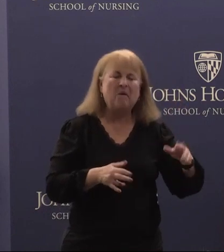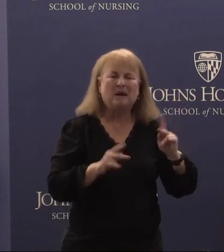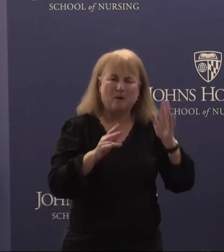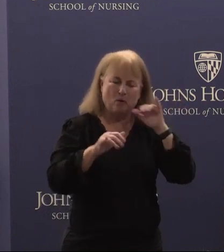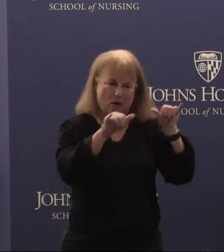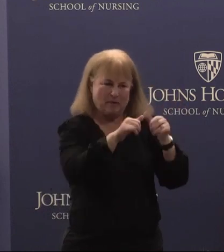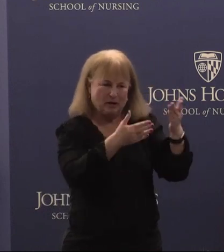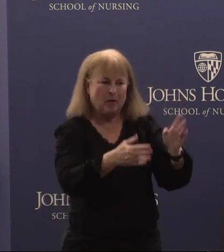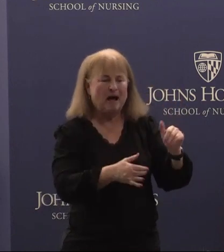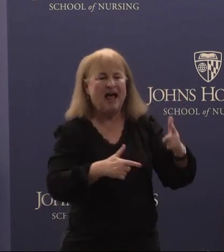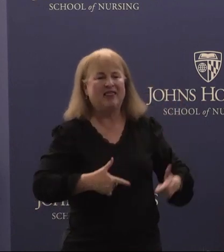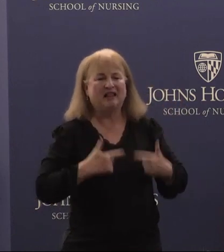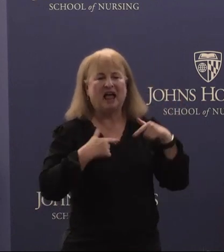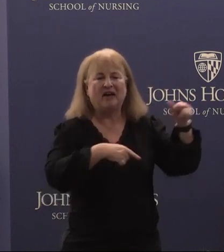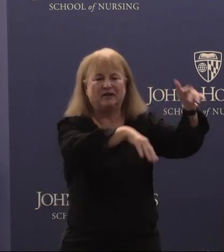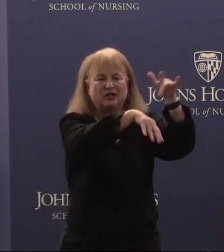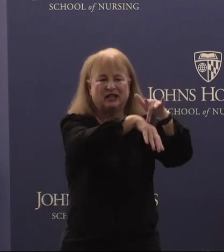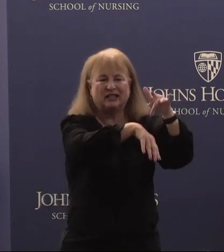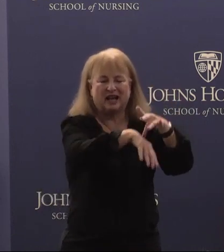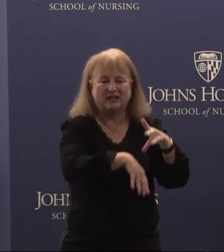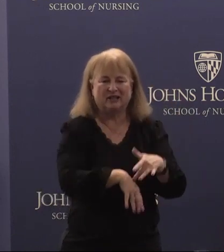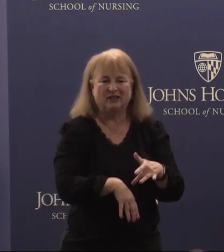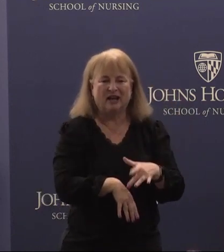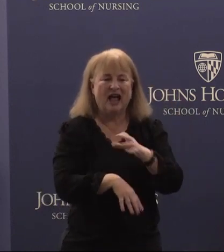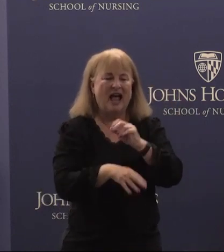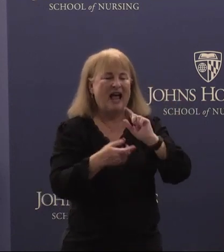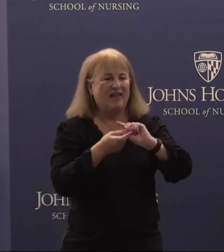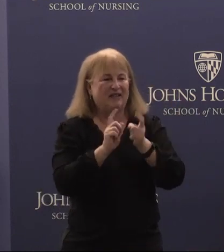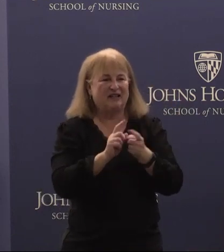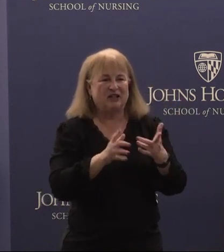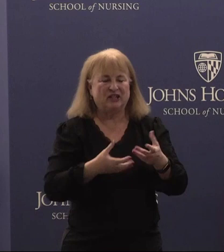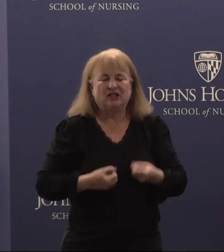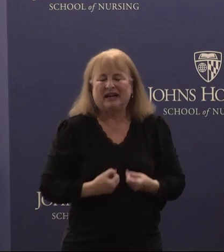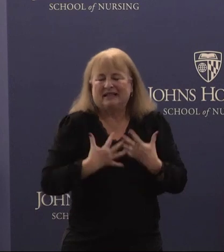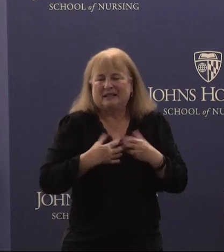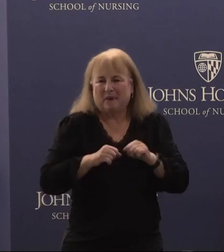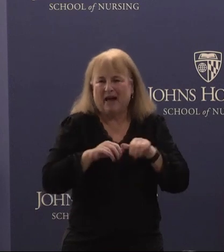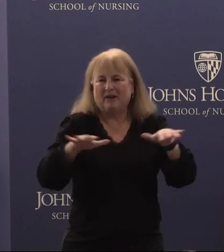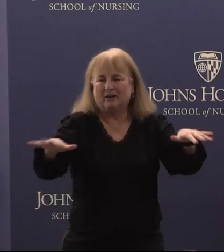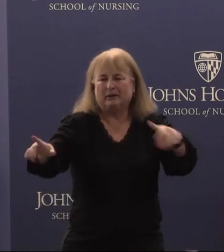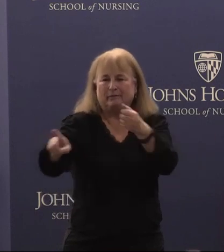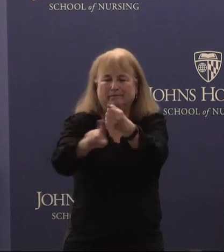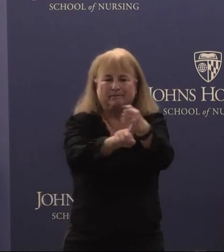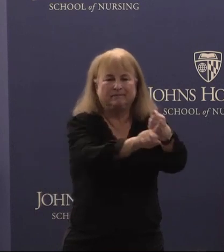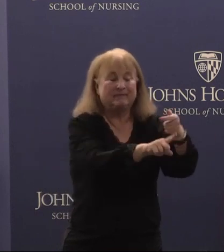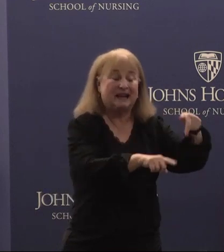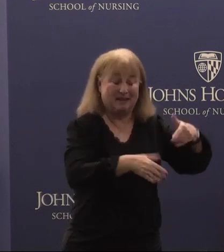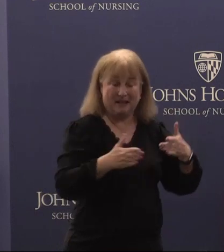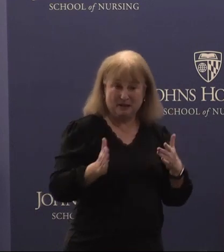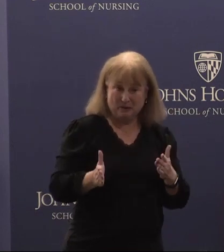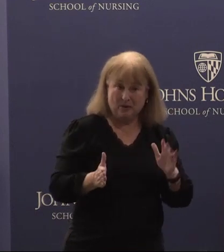the lives that she has touched and the change that she has inspired. In this way her impact